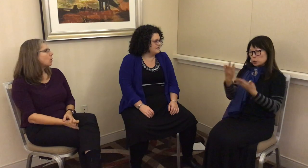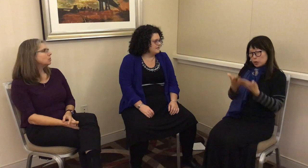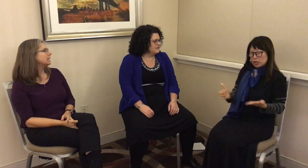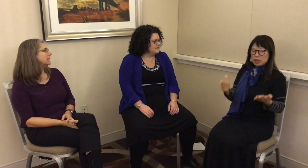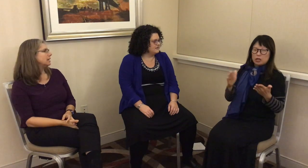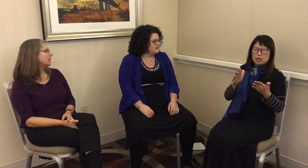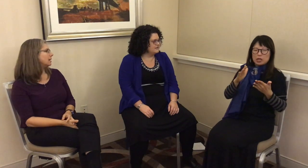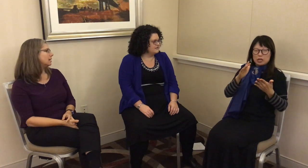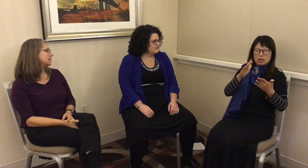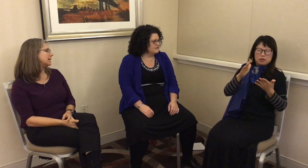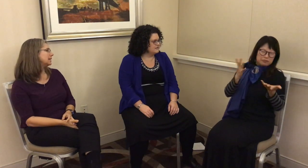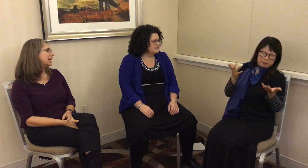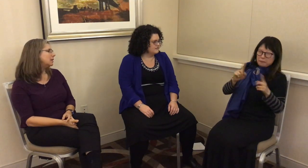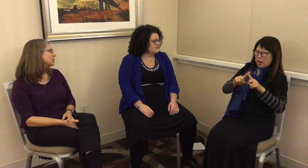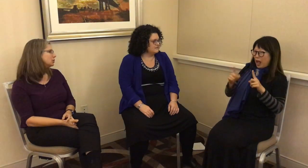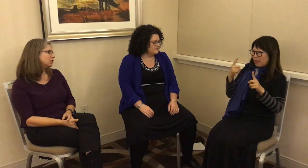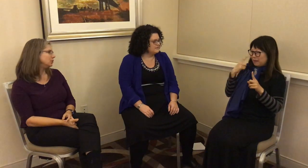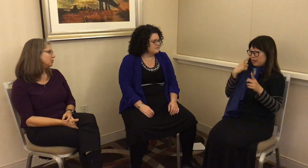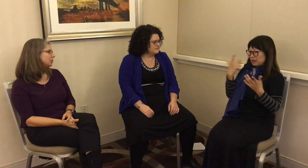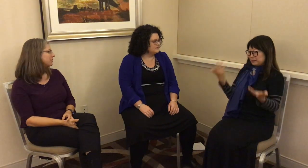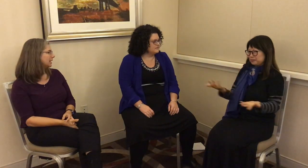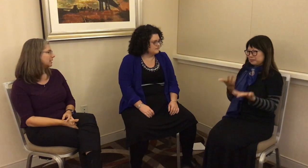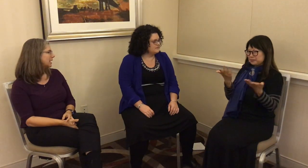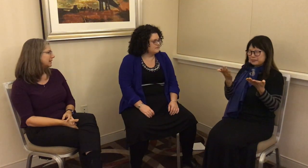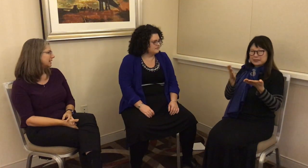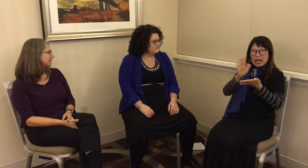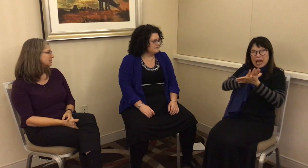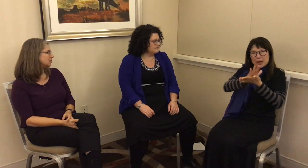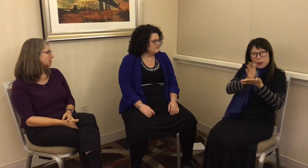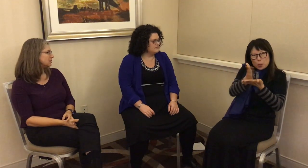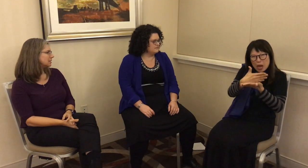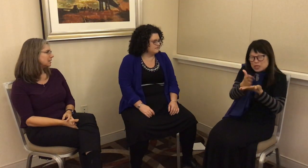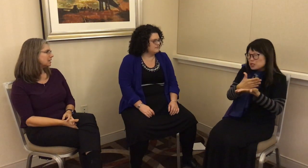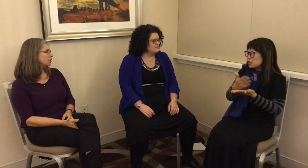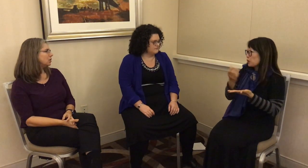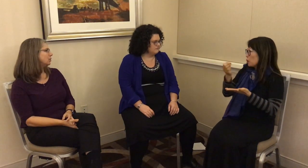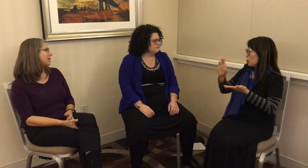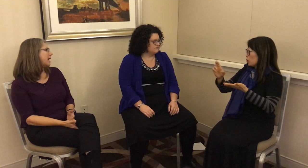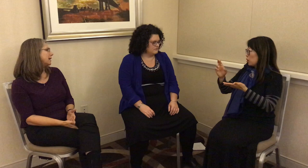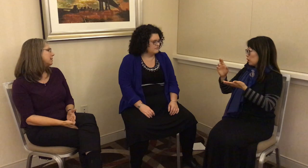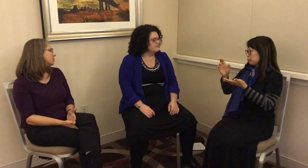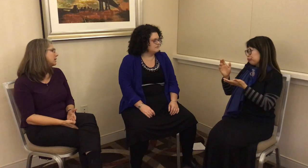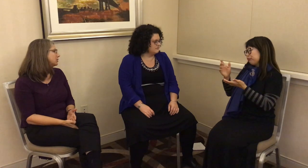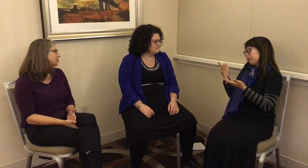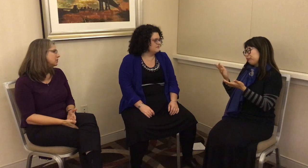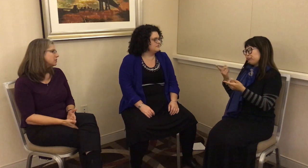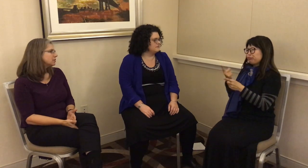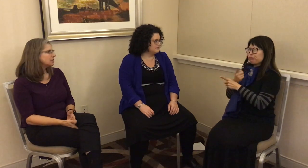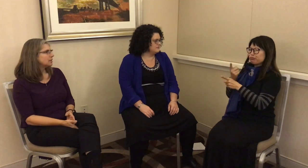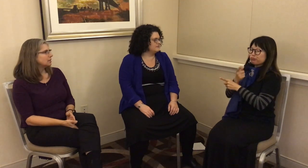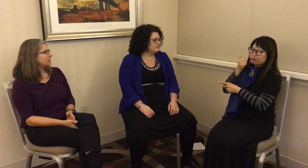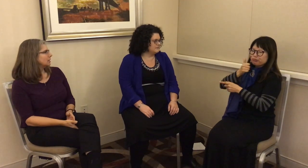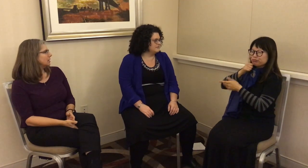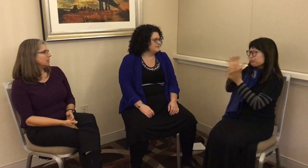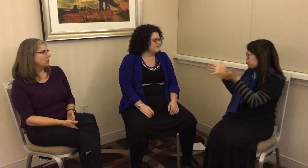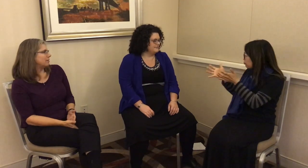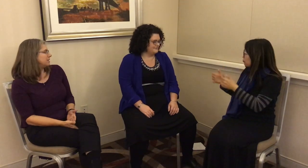not only a second language user thing. I think it’s just you have academic register, you